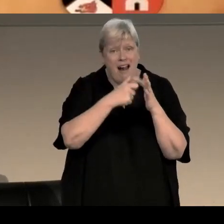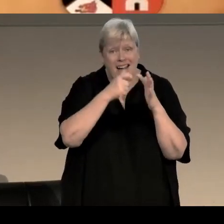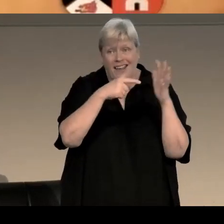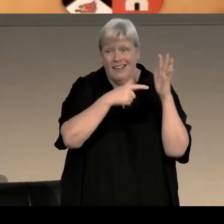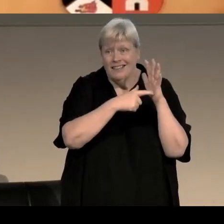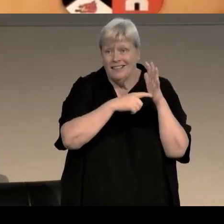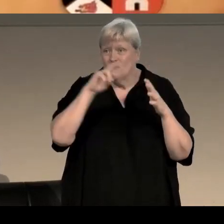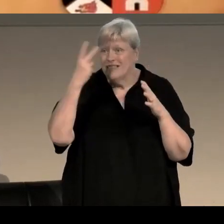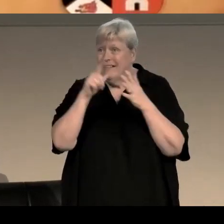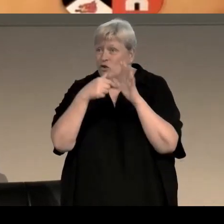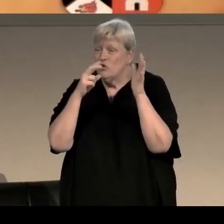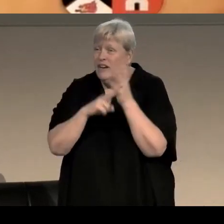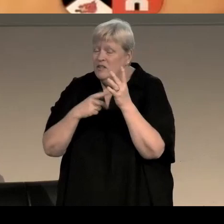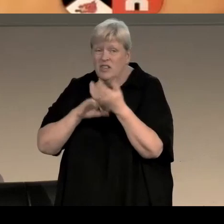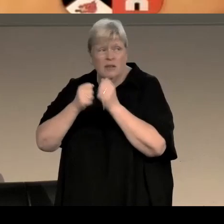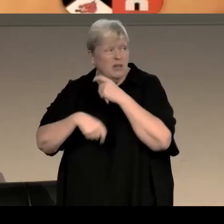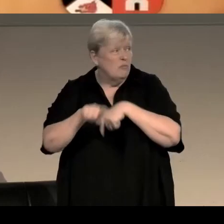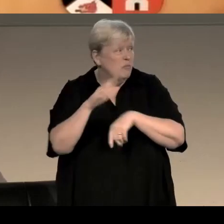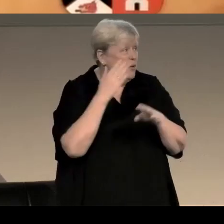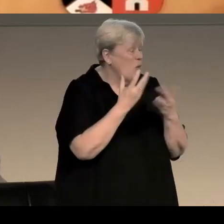colleagues returning to work after spending Hogmanay with their families.